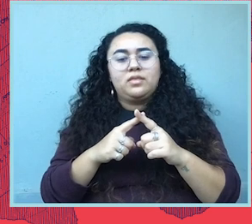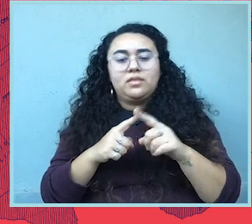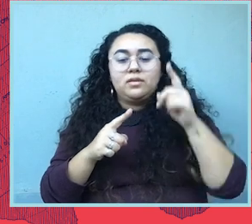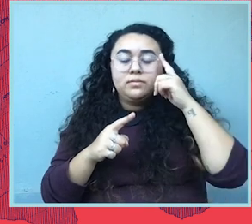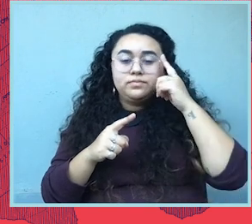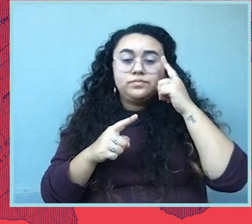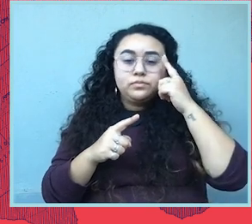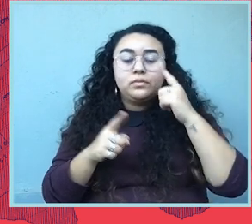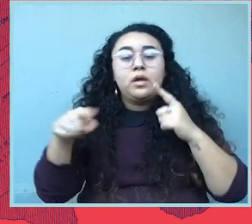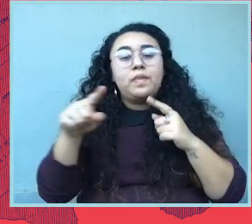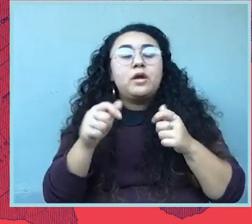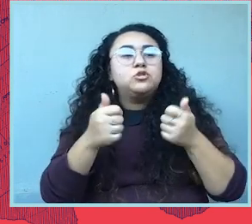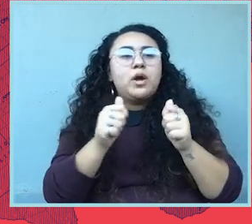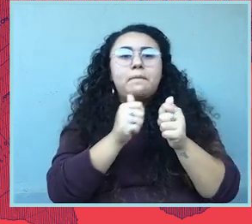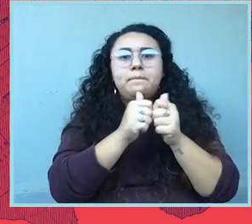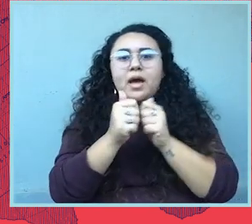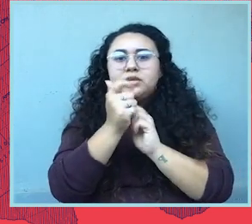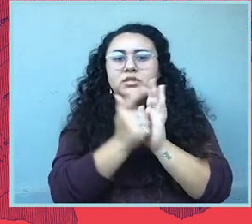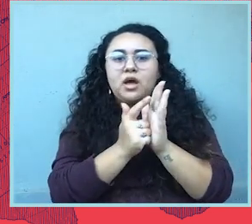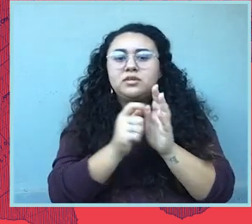Those are being pushed by state legislatures at the state level and.